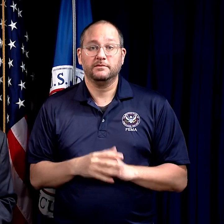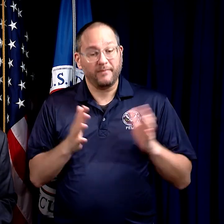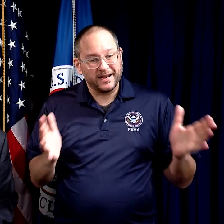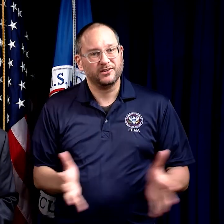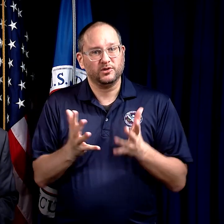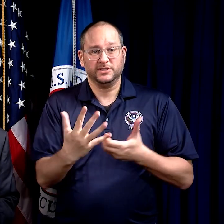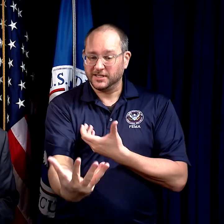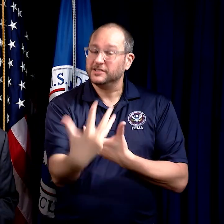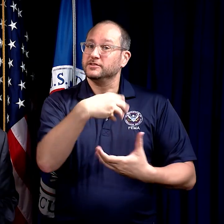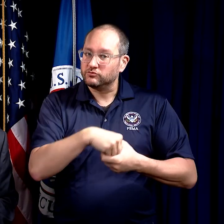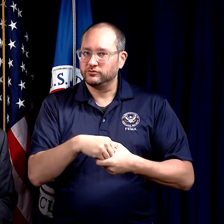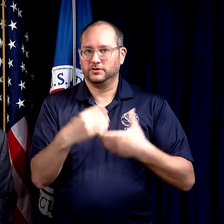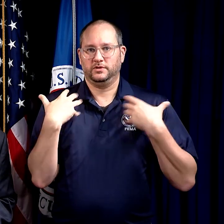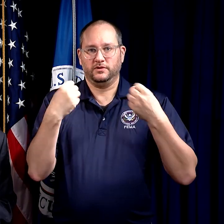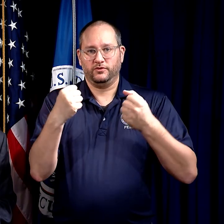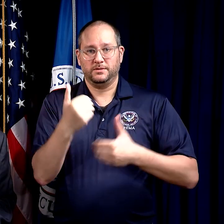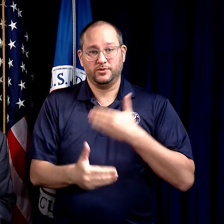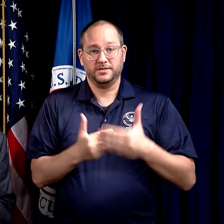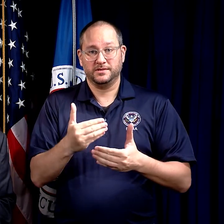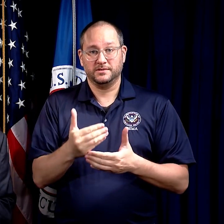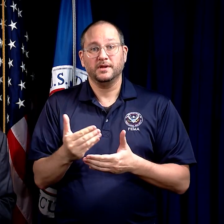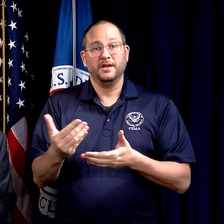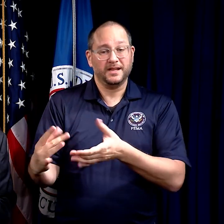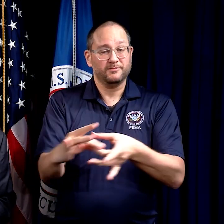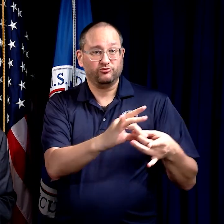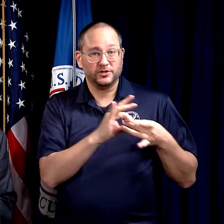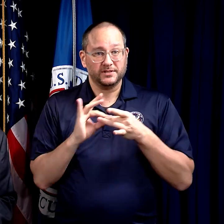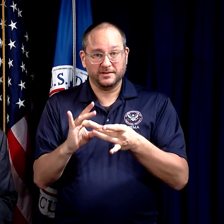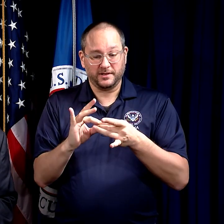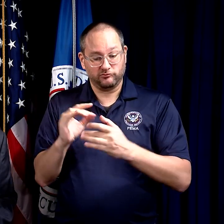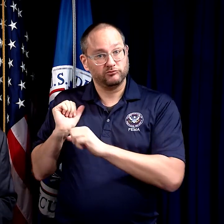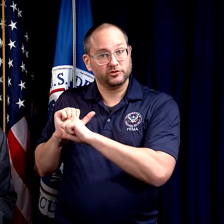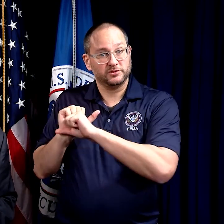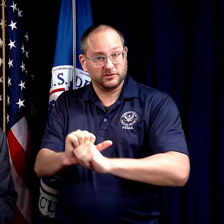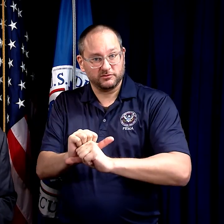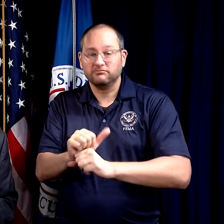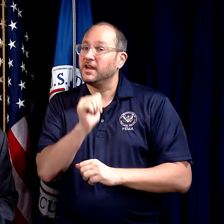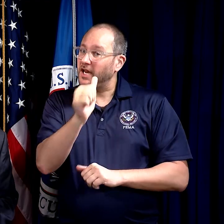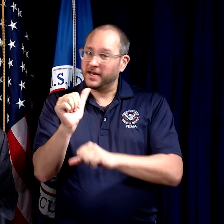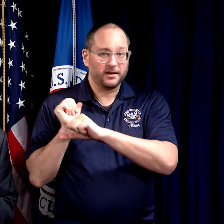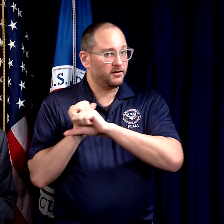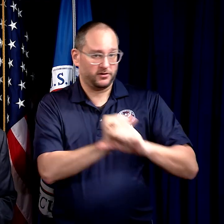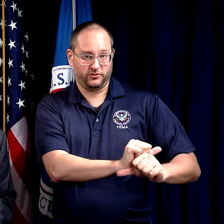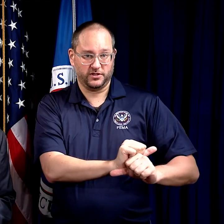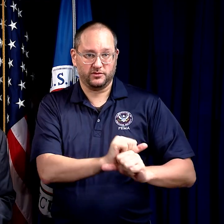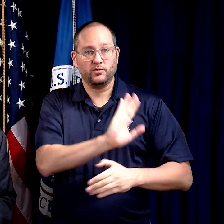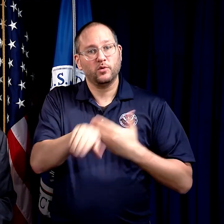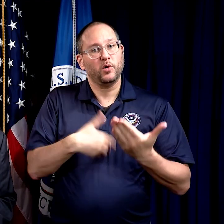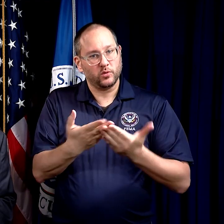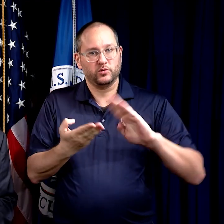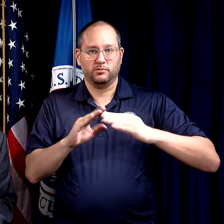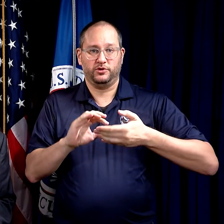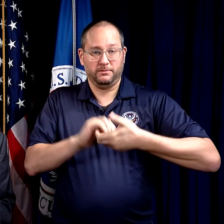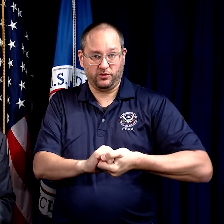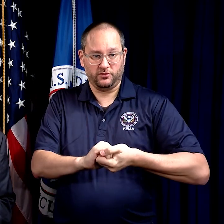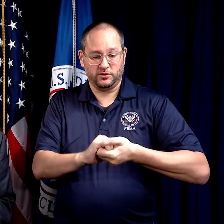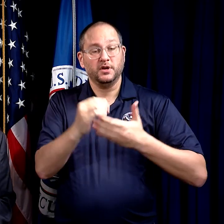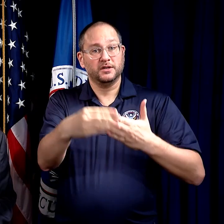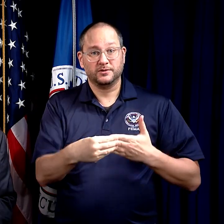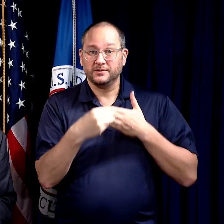and encourages an inclusive recovery process which brings together traditional and nontraditional whole community partners